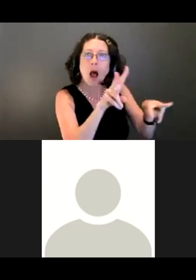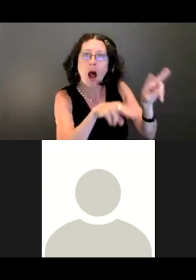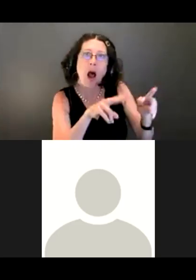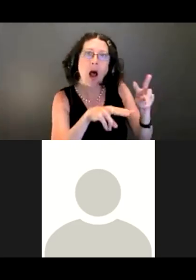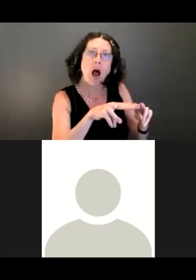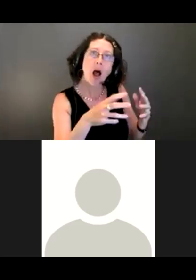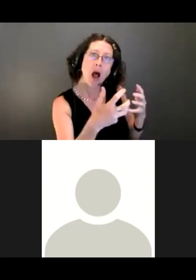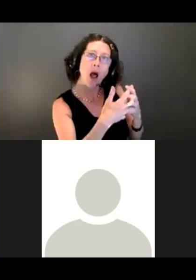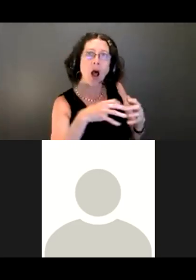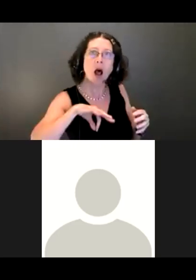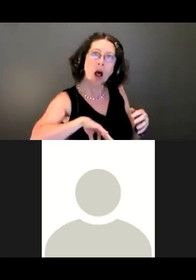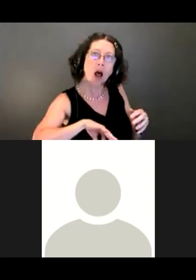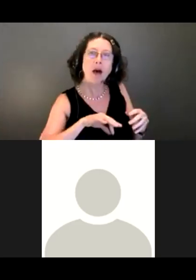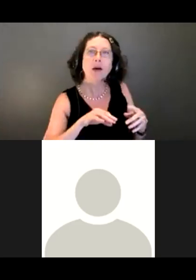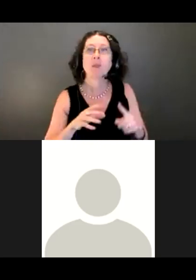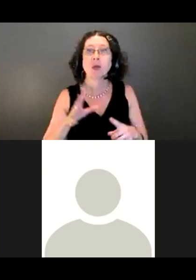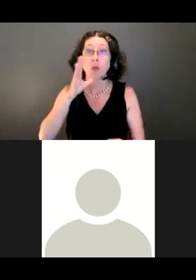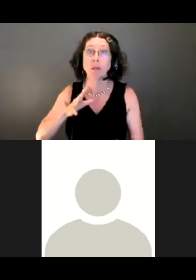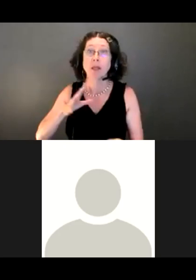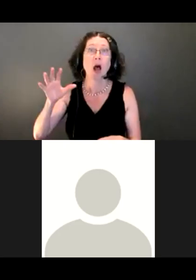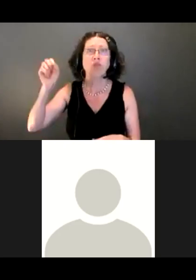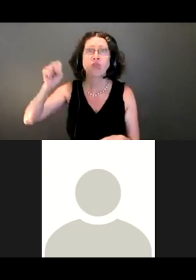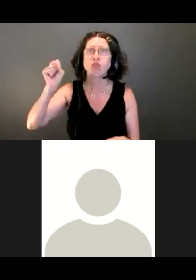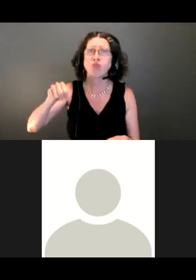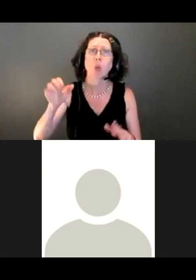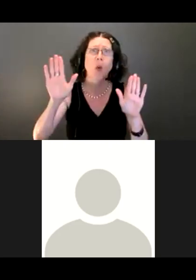restoration and how it's done and the value of it.